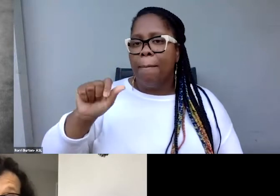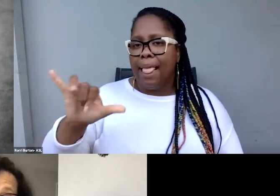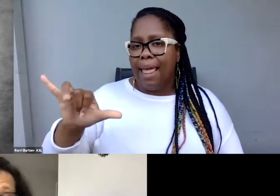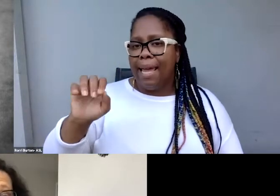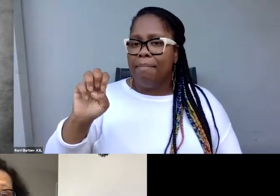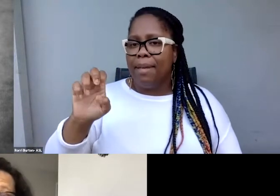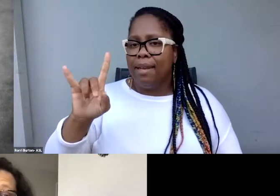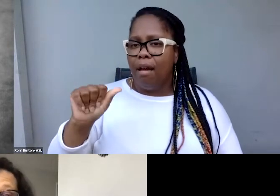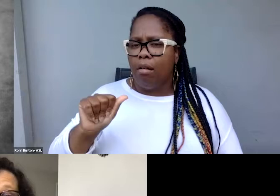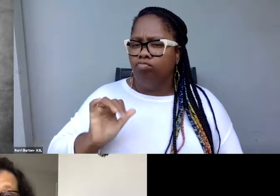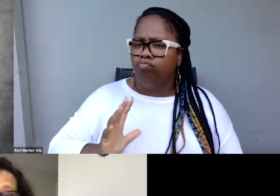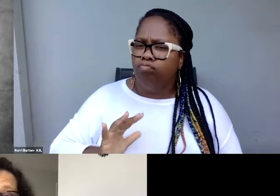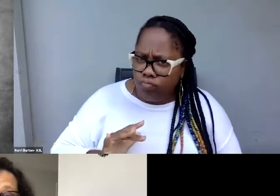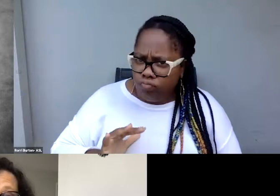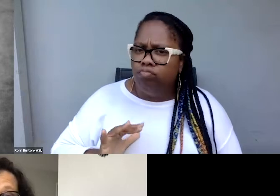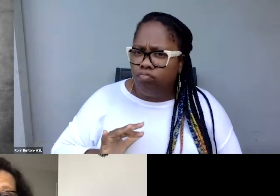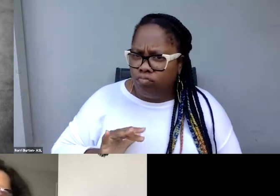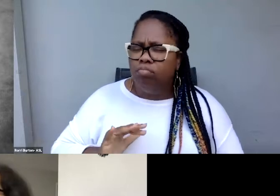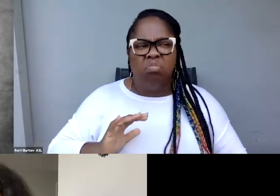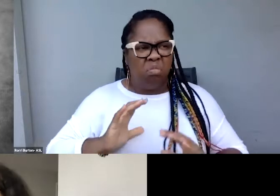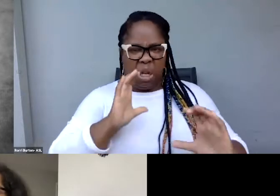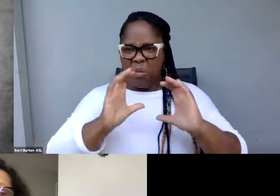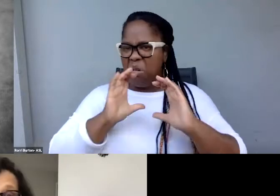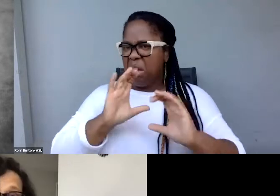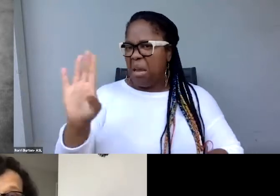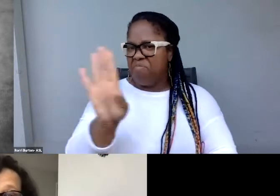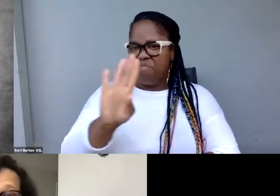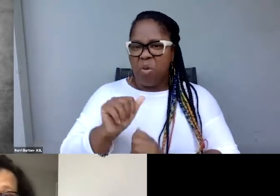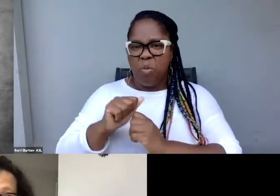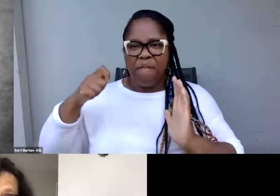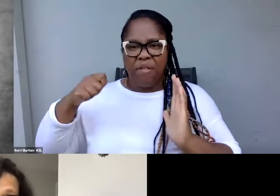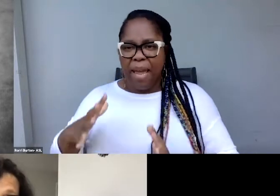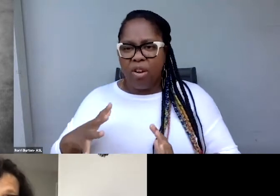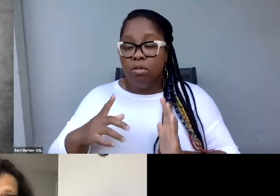And I think they communicate with their filmmakers. I sometimes spend hours with my clients